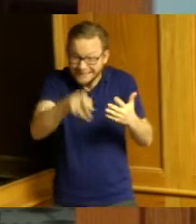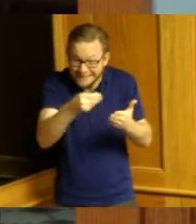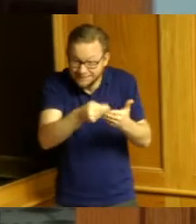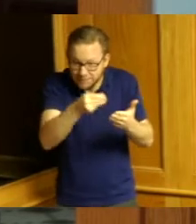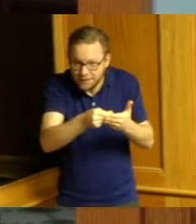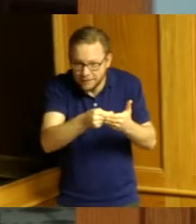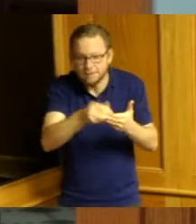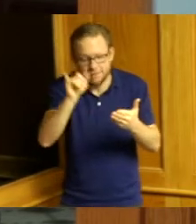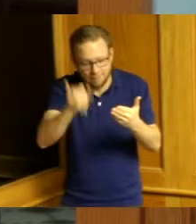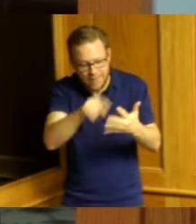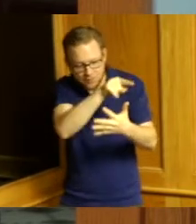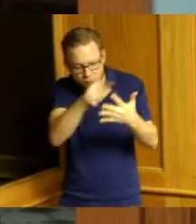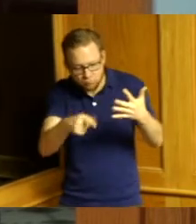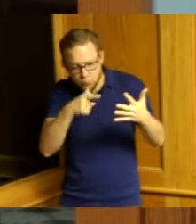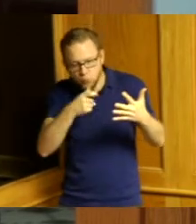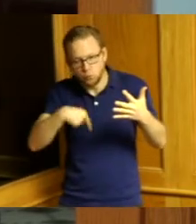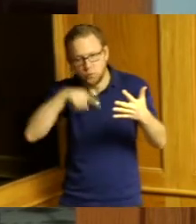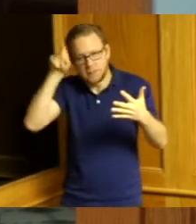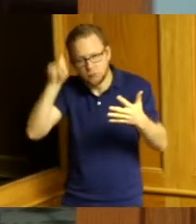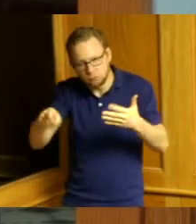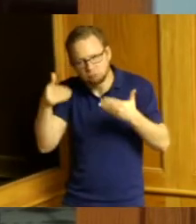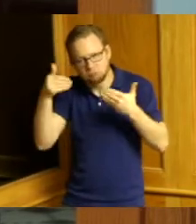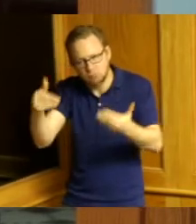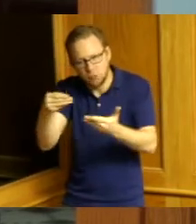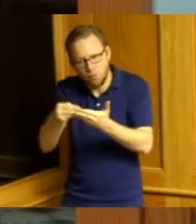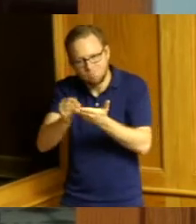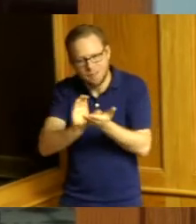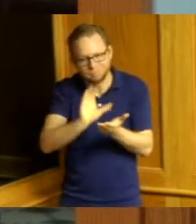we know when groups like the Cincinnati Business Committee say where public money should go